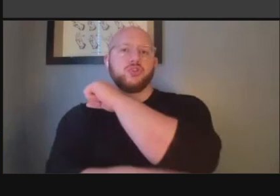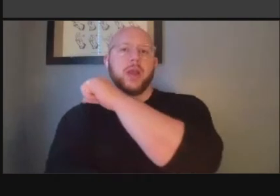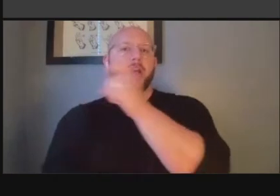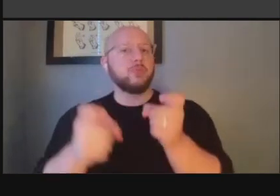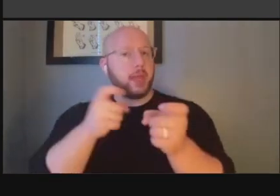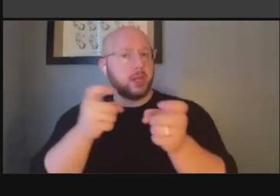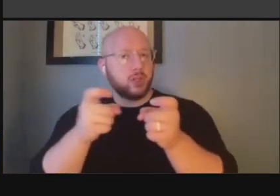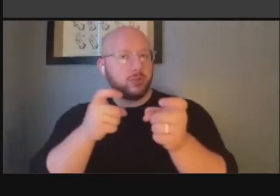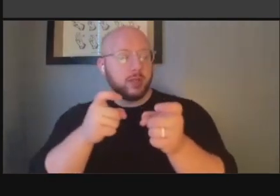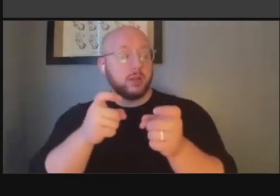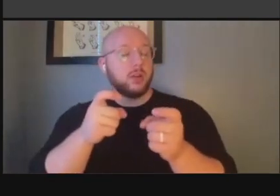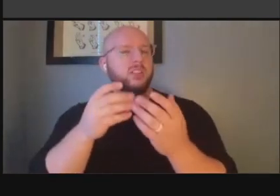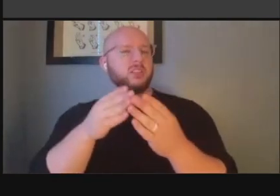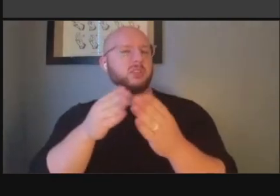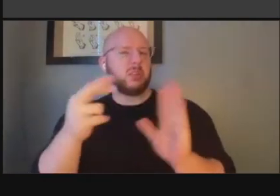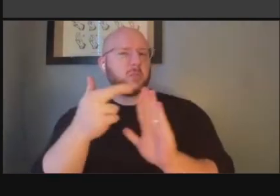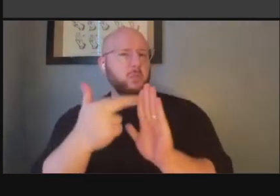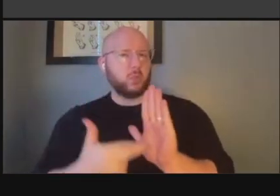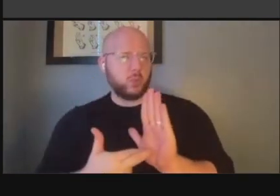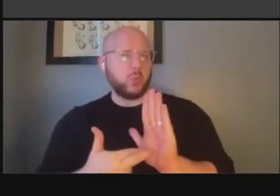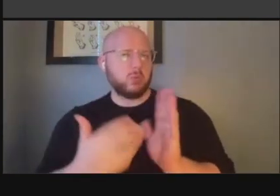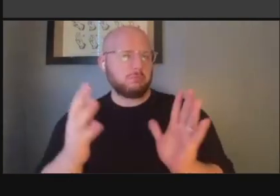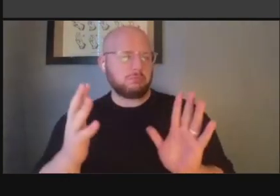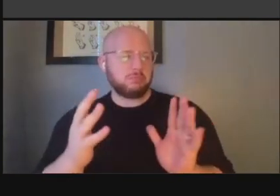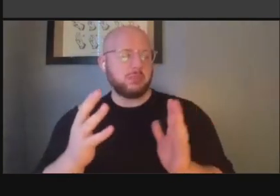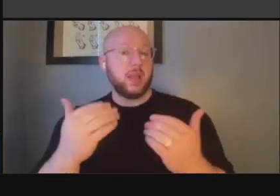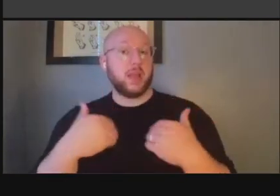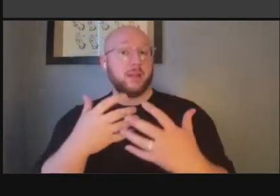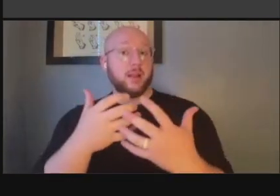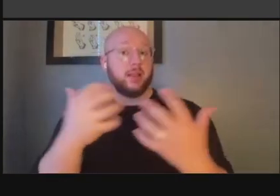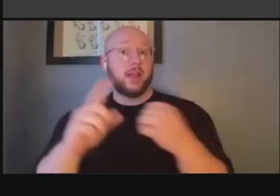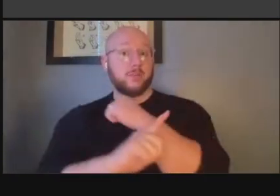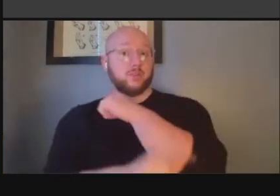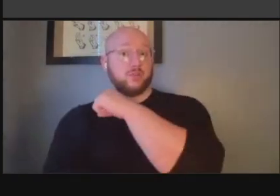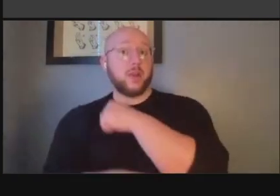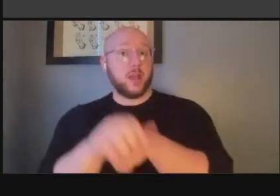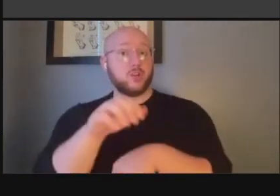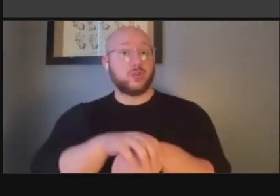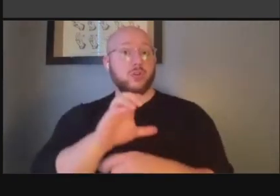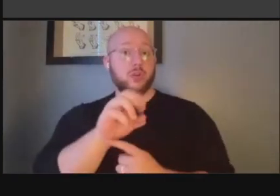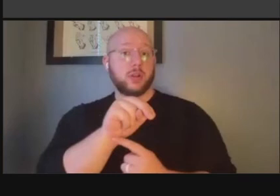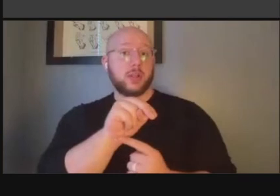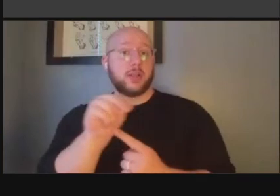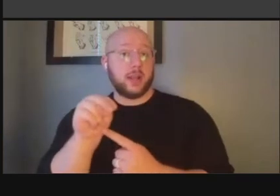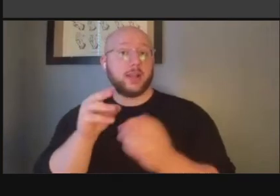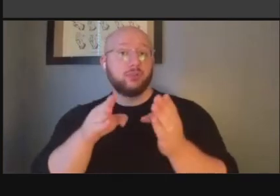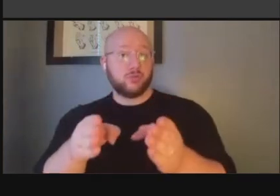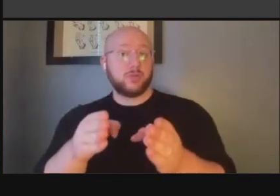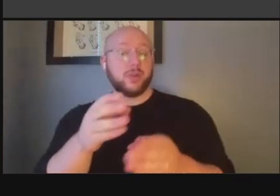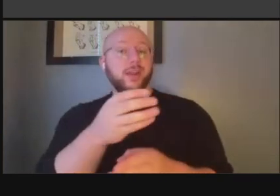a general rule rule there is a lot of trash on connecticut avenue and the immediate side streets